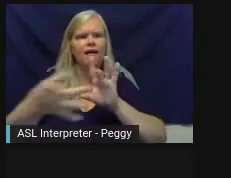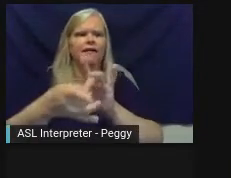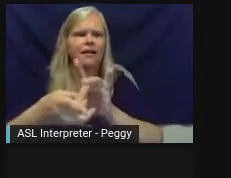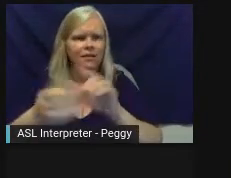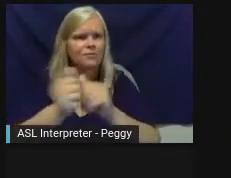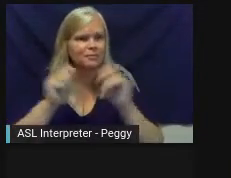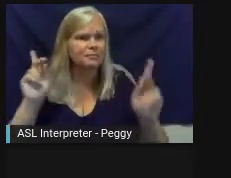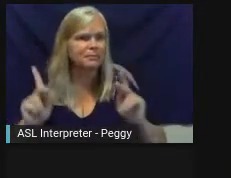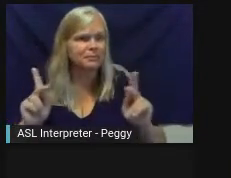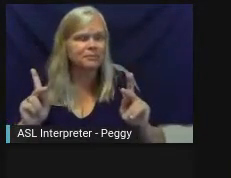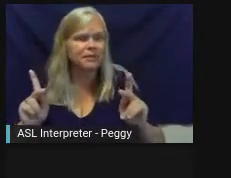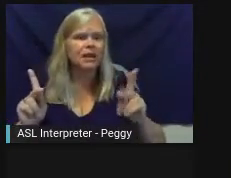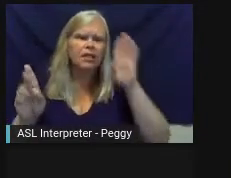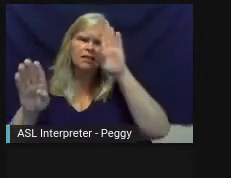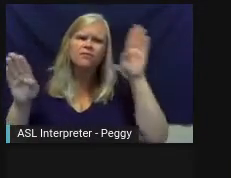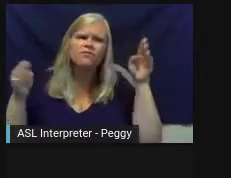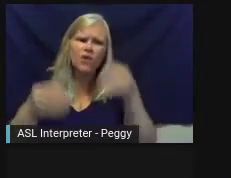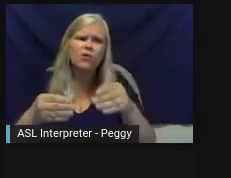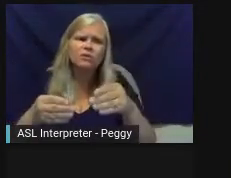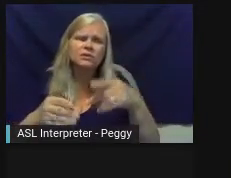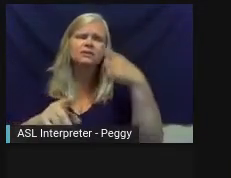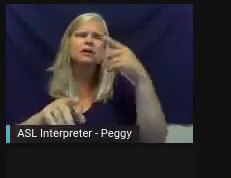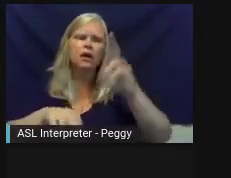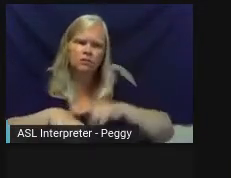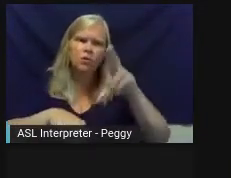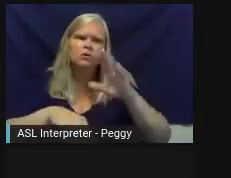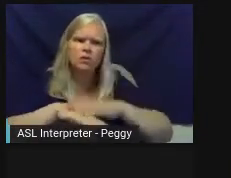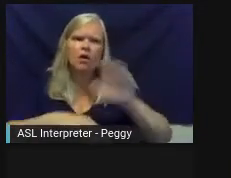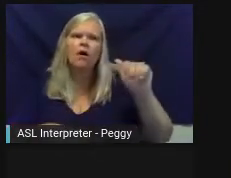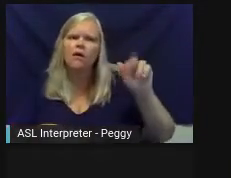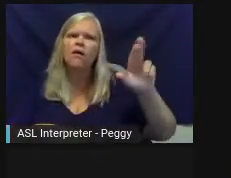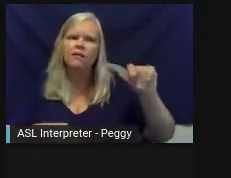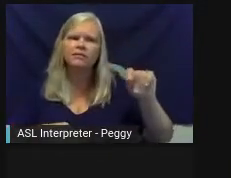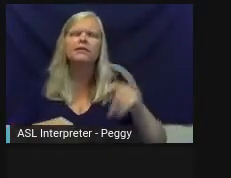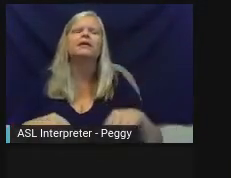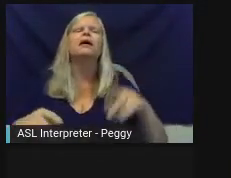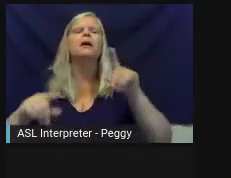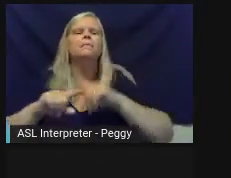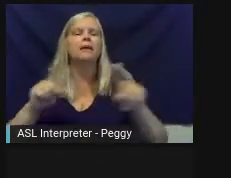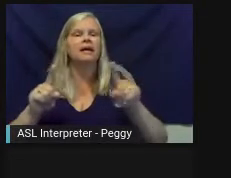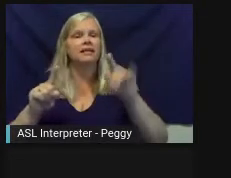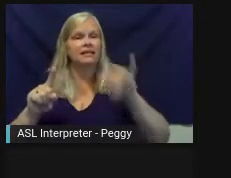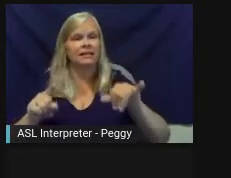of course, to focusing on the art. So those regional priorities we actually defined and